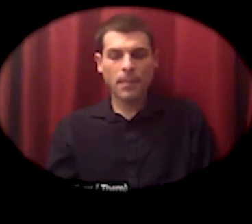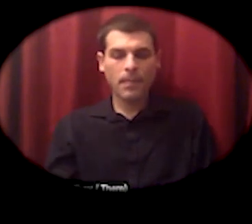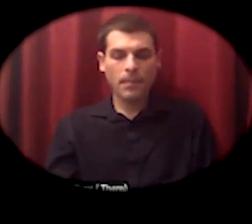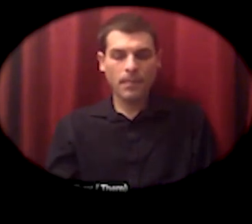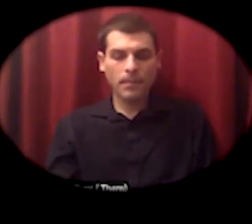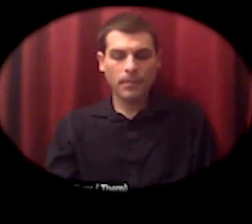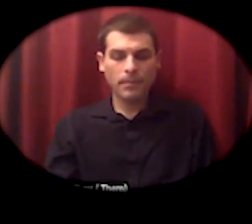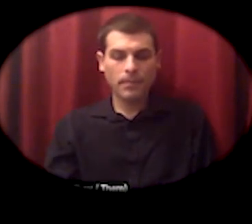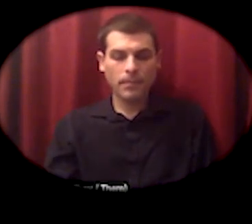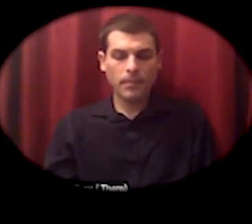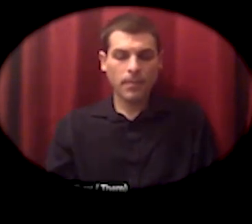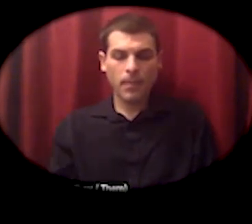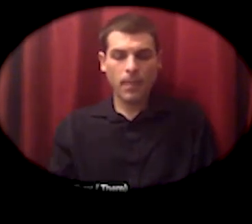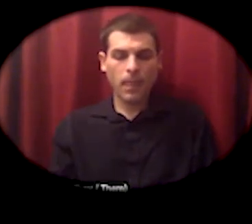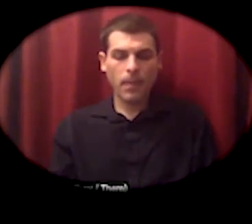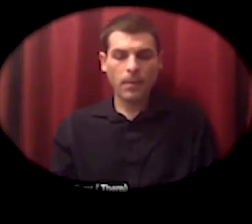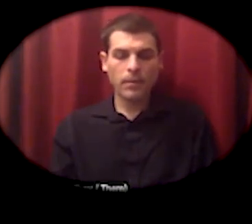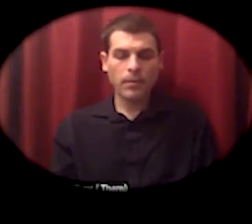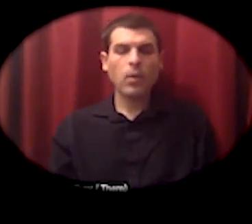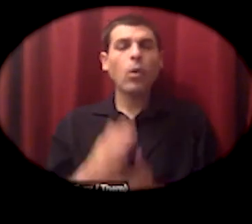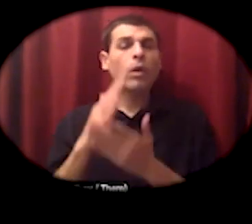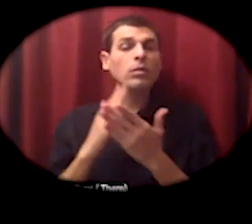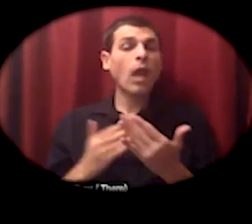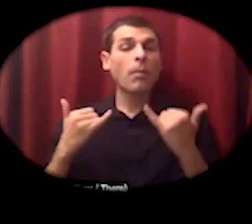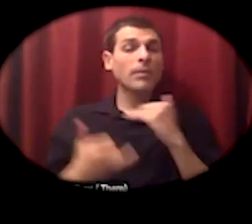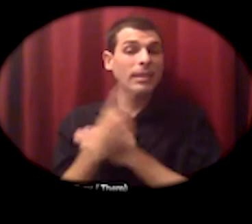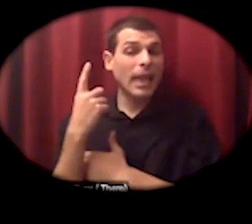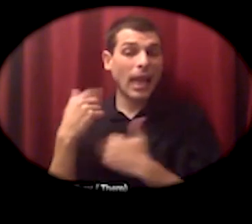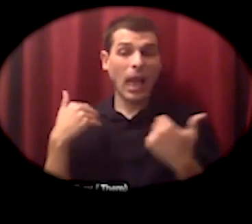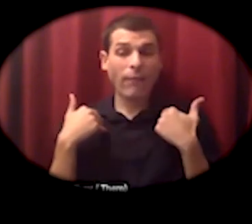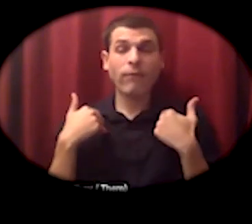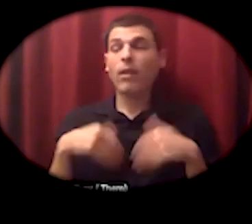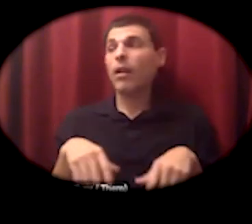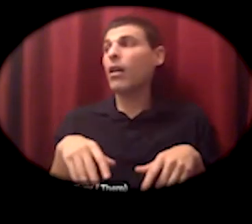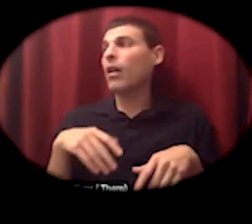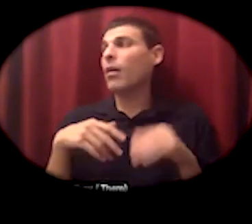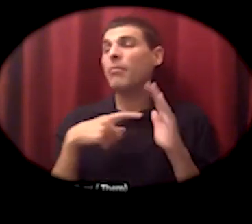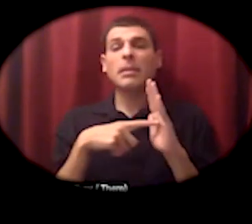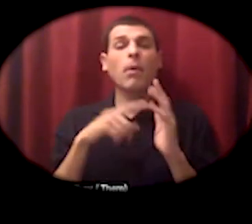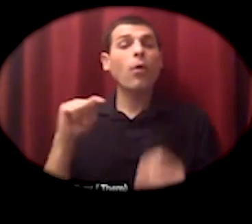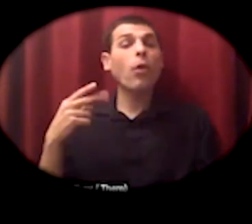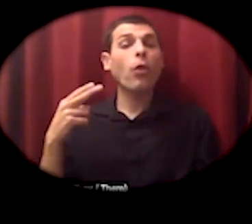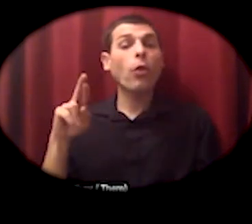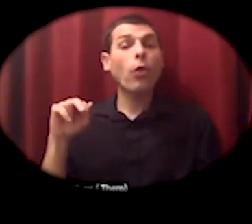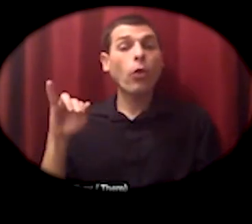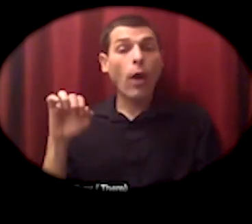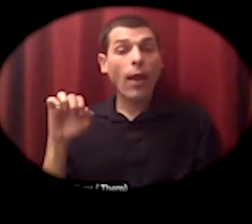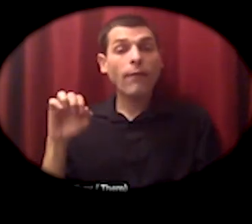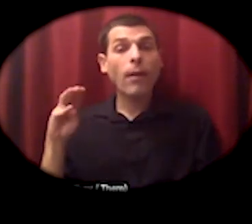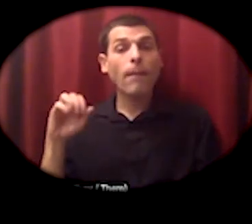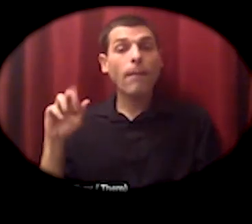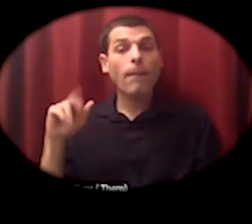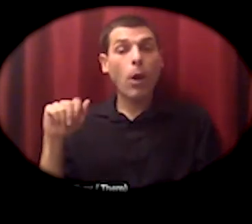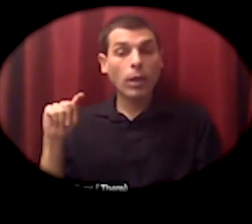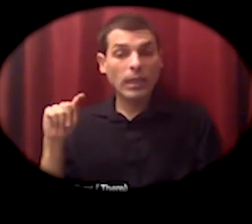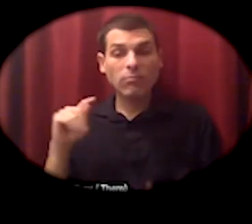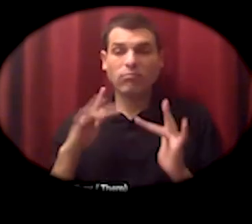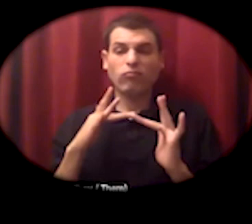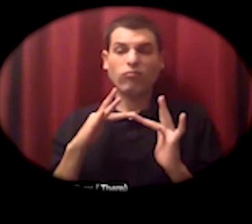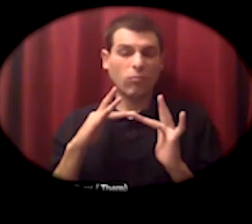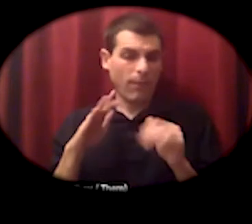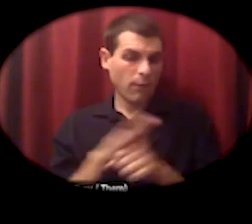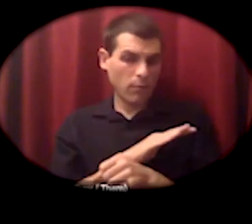buying clubs today would be thrive market that one's online only and for a membership fee